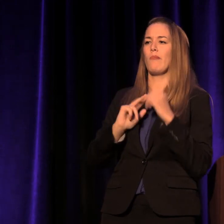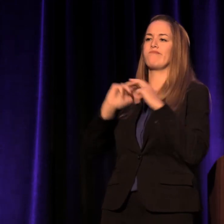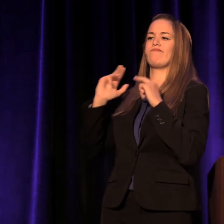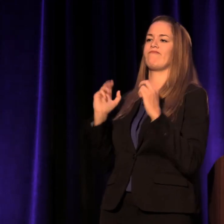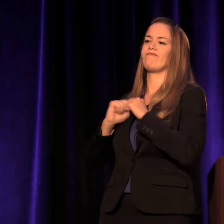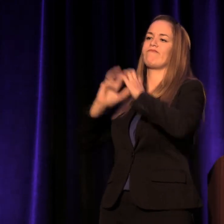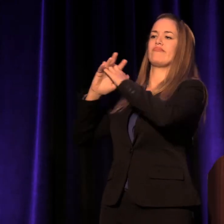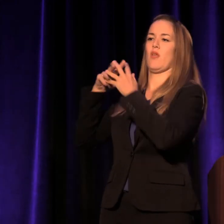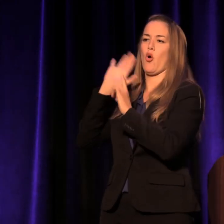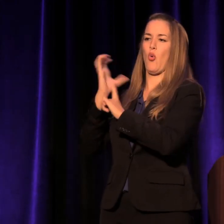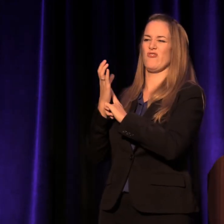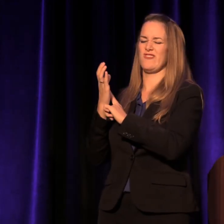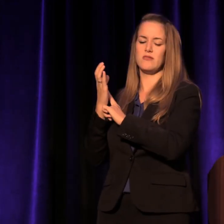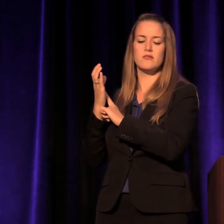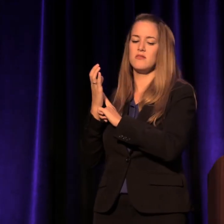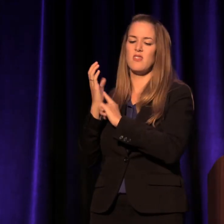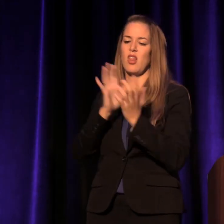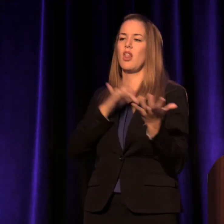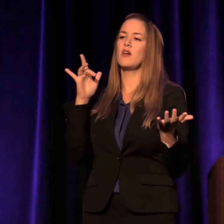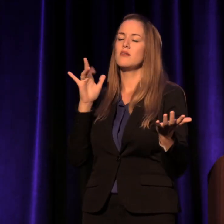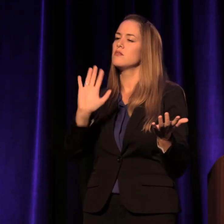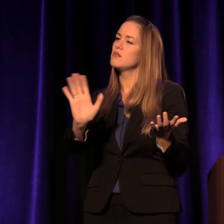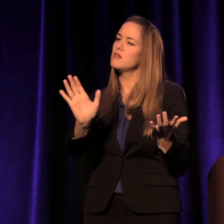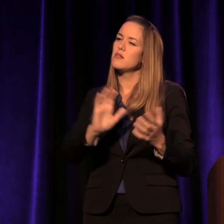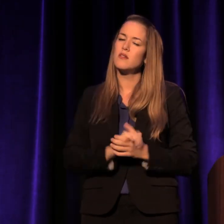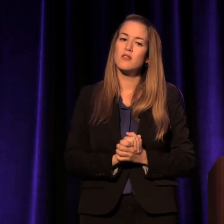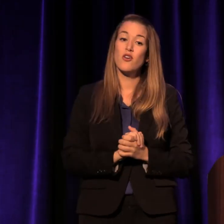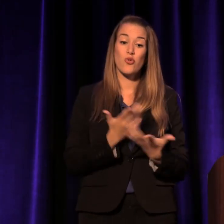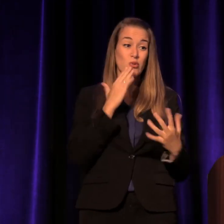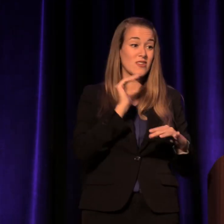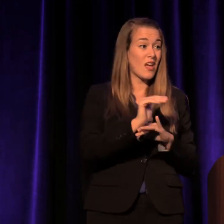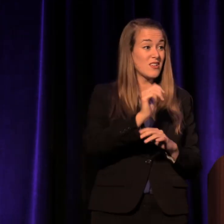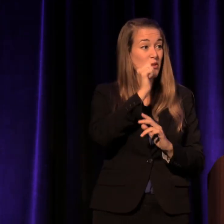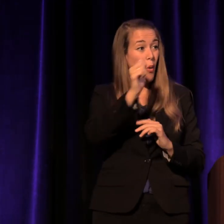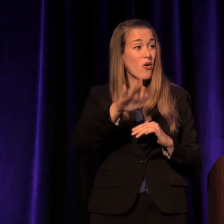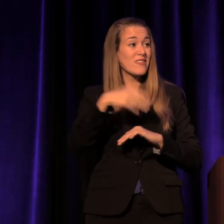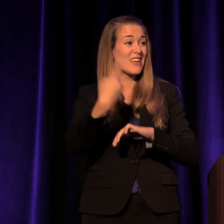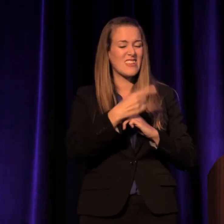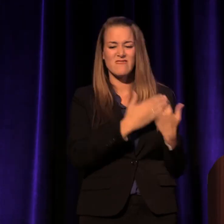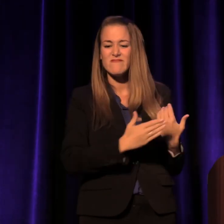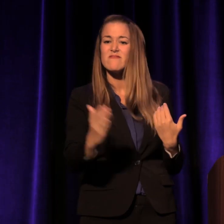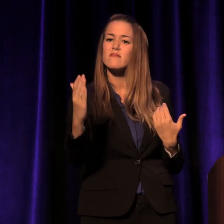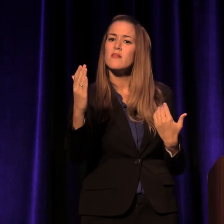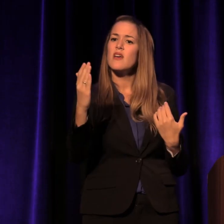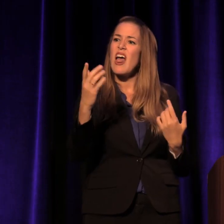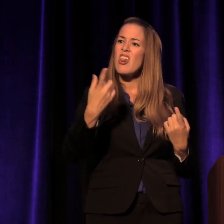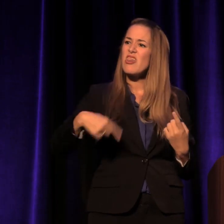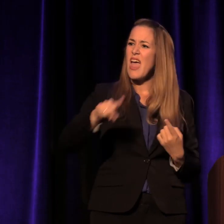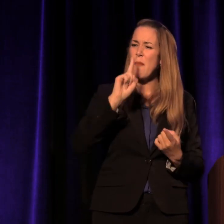Tonight and tomorrow and the next day we can treat the people who have been used